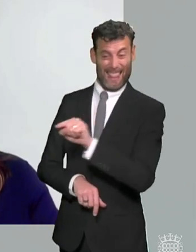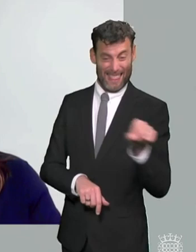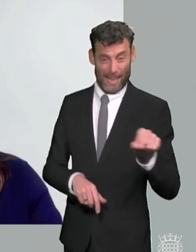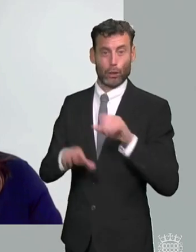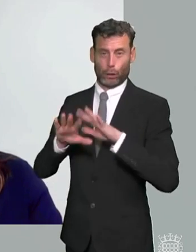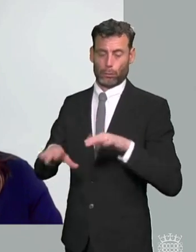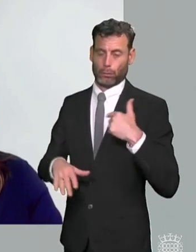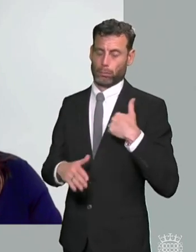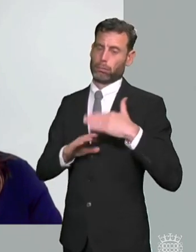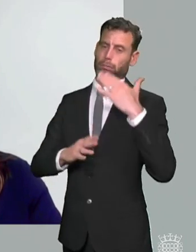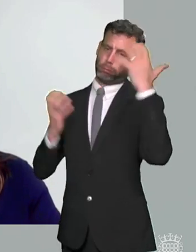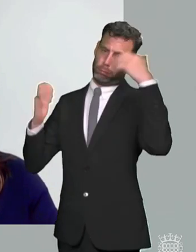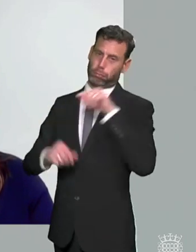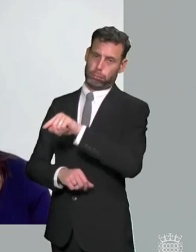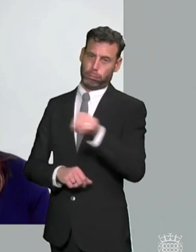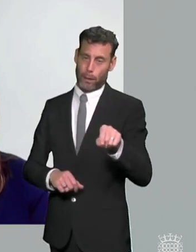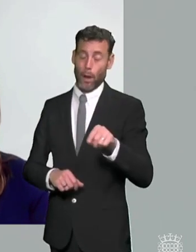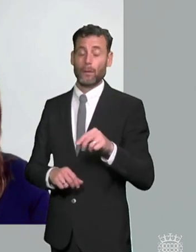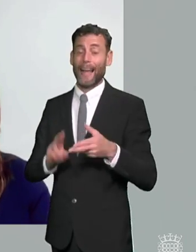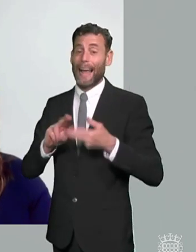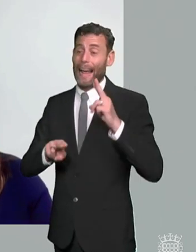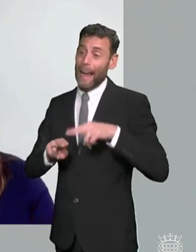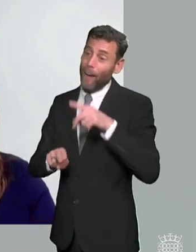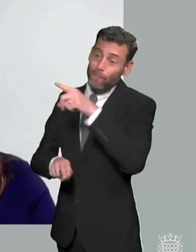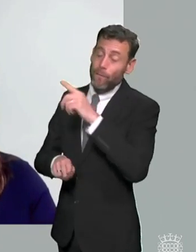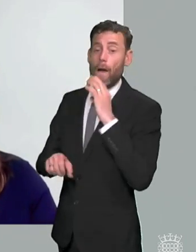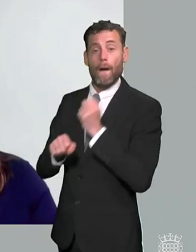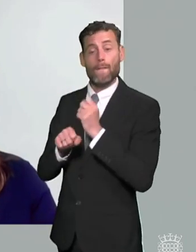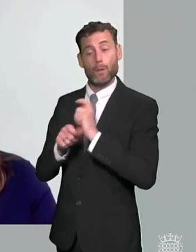if there is going to be legislative change and there very definitely is that there might be